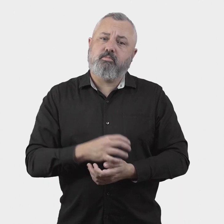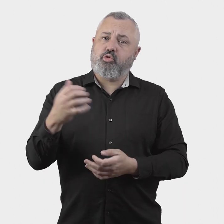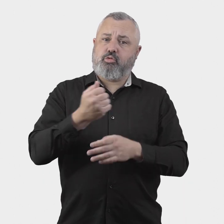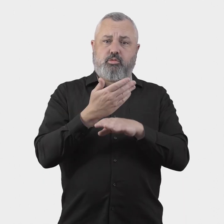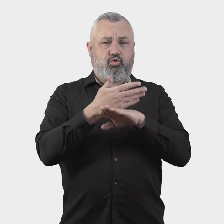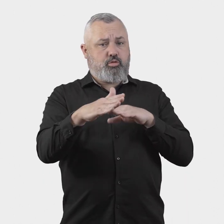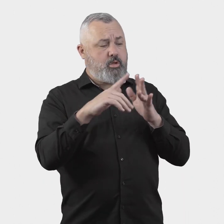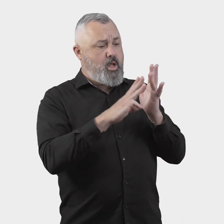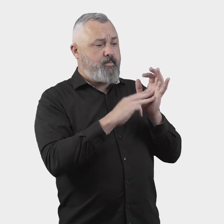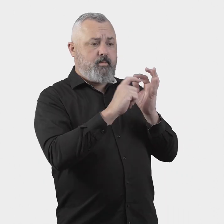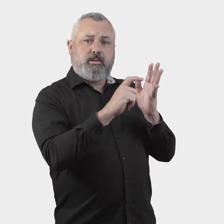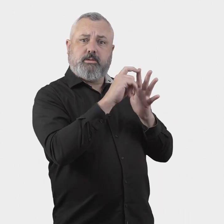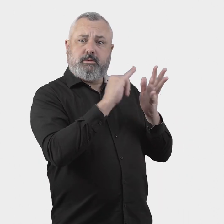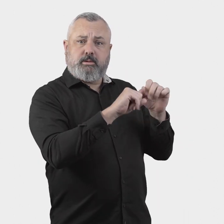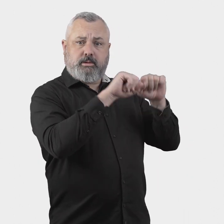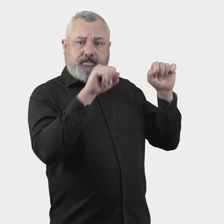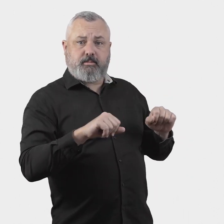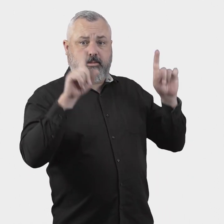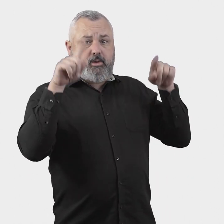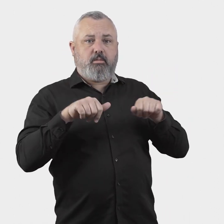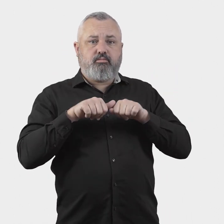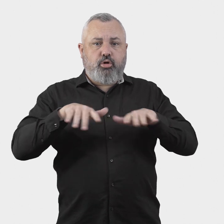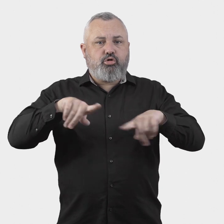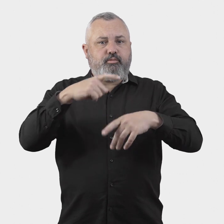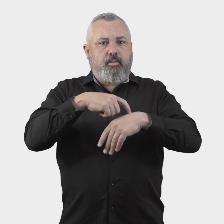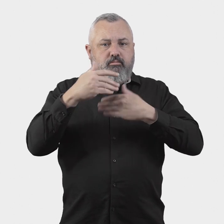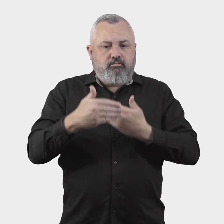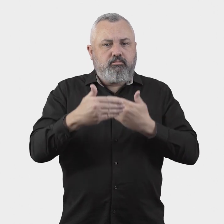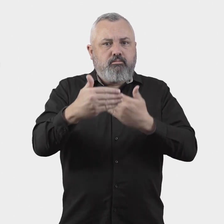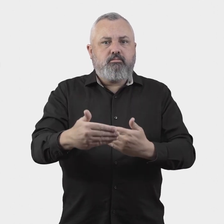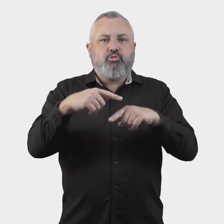7. Should the government adopt a phased approach to the application of the Aviation Industry Ombuds Scheme to